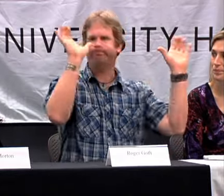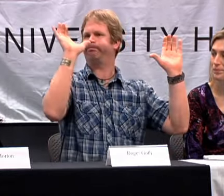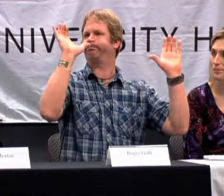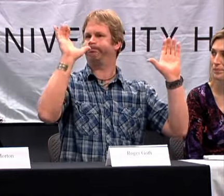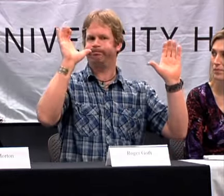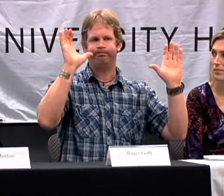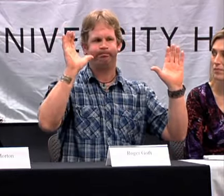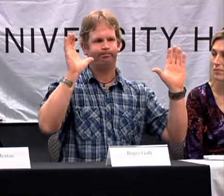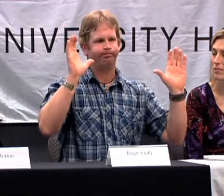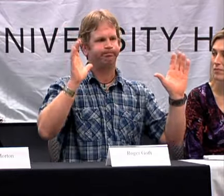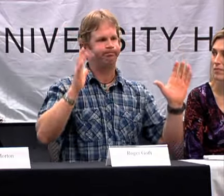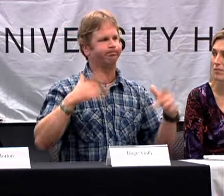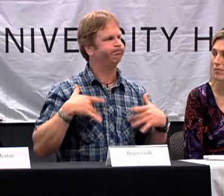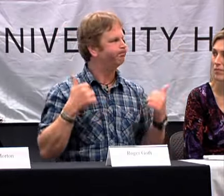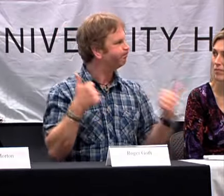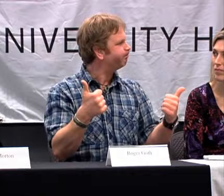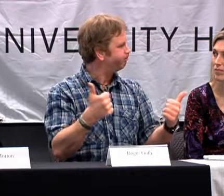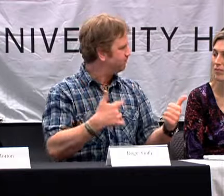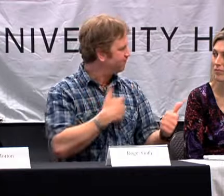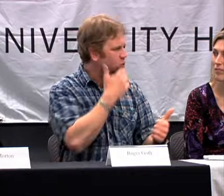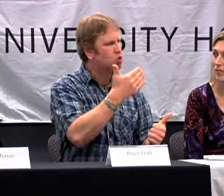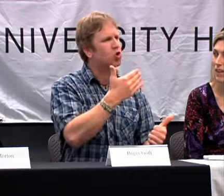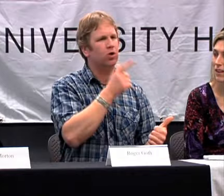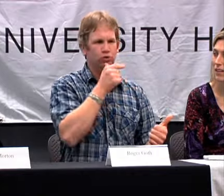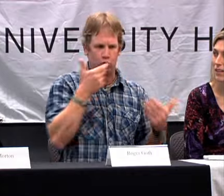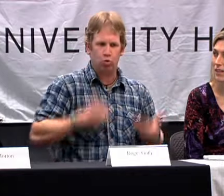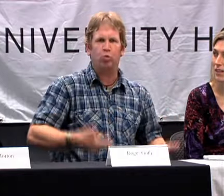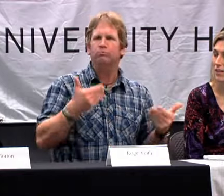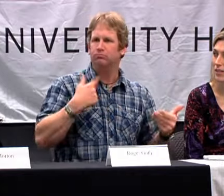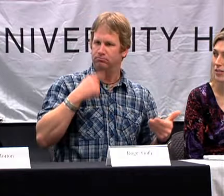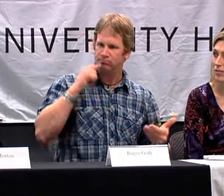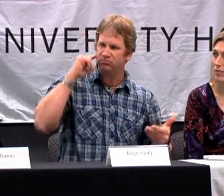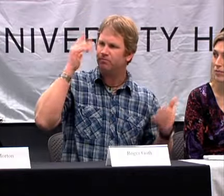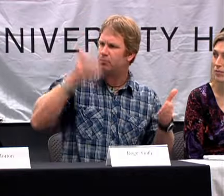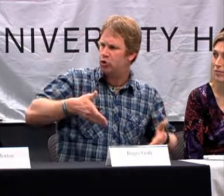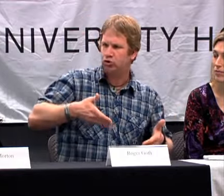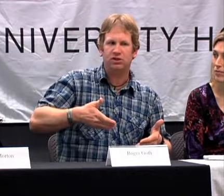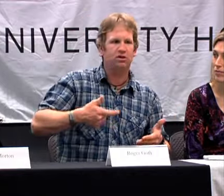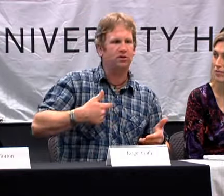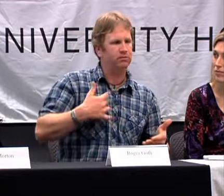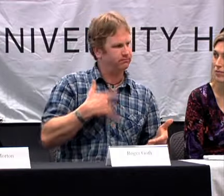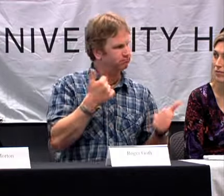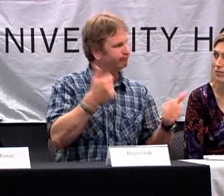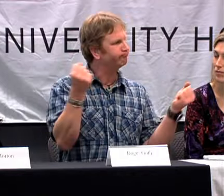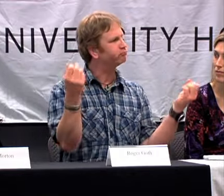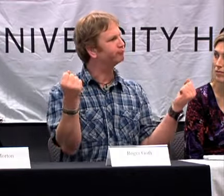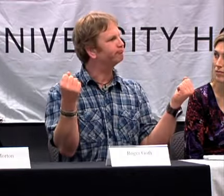DEAF COMMUNITY AND IT WAS AMAZING. IT WAS ME. IT WAS MYSELF AS A DEAF